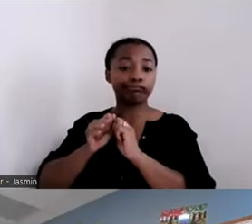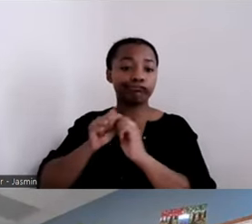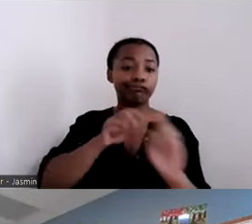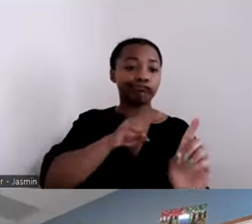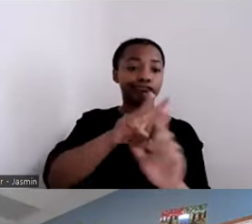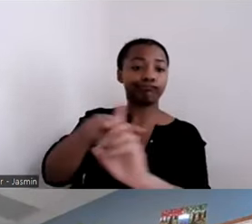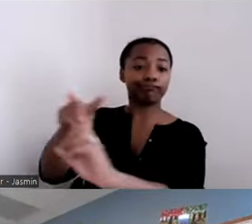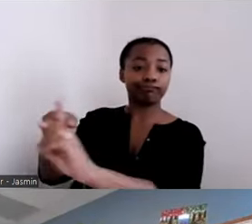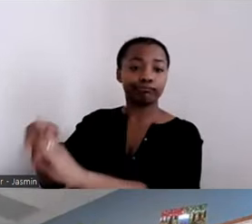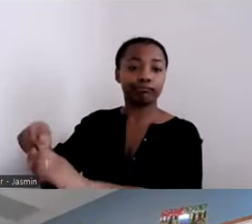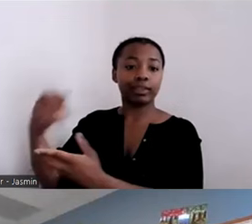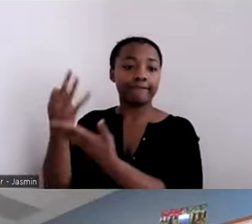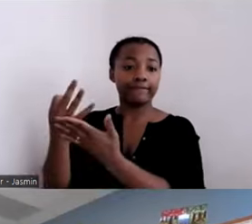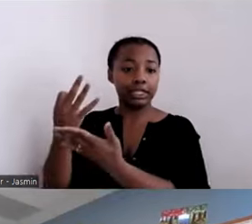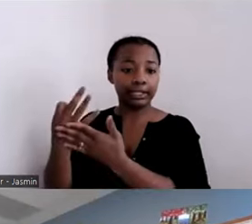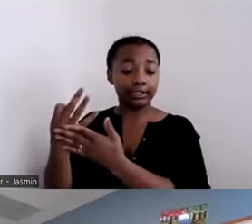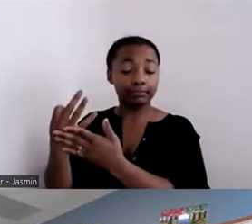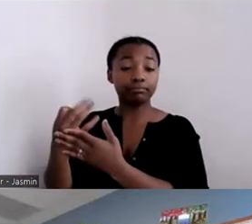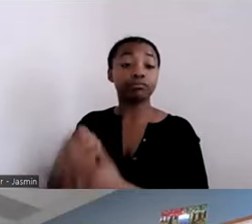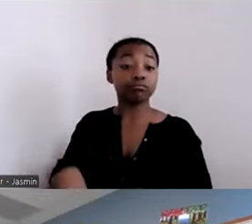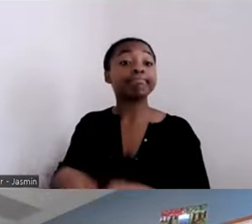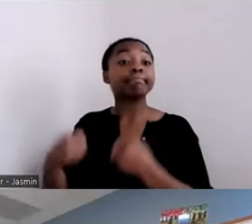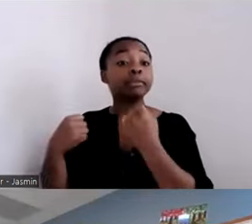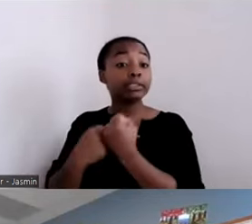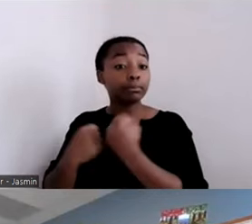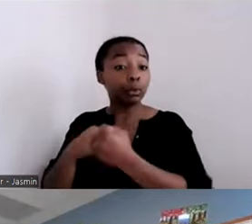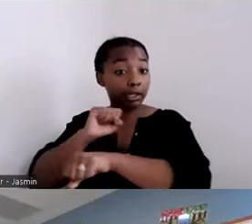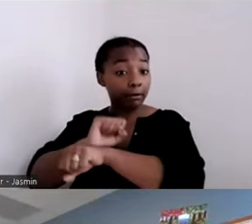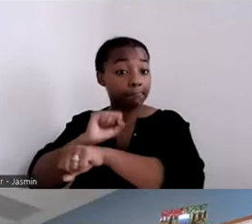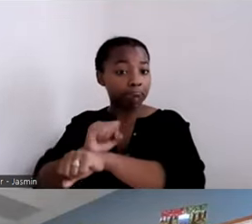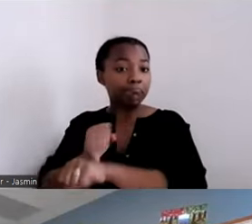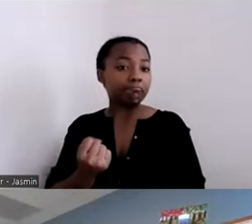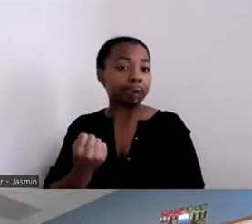So supported employment is certainly one of those services,